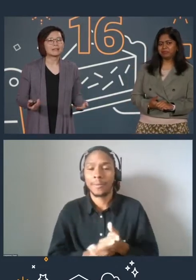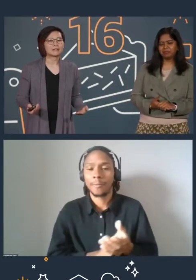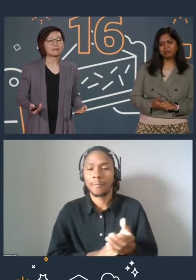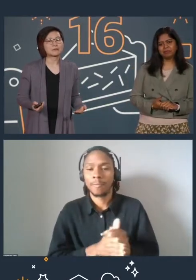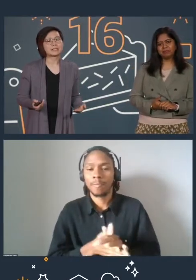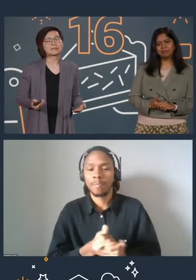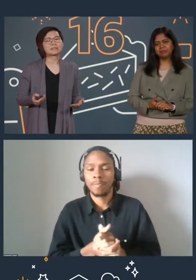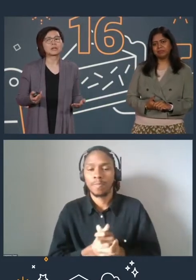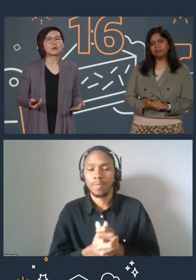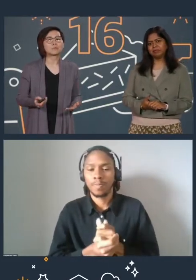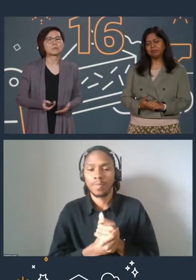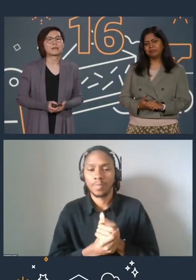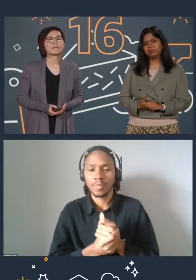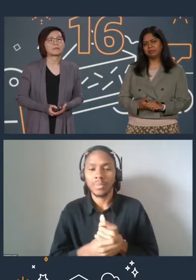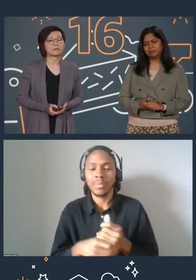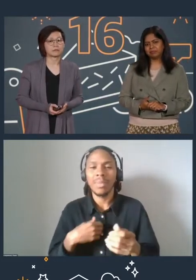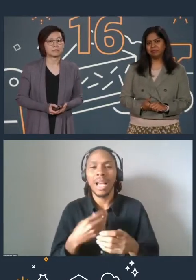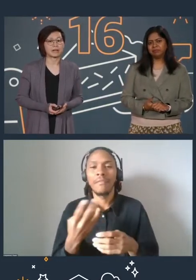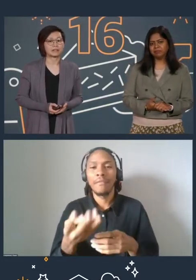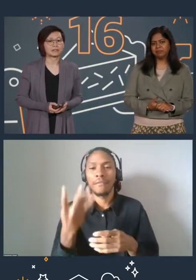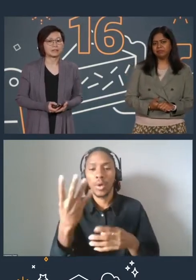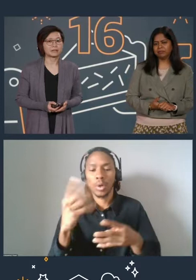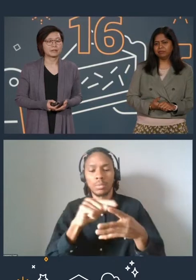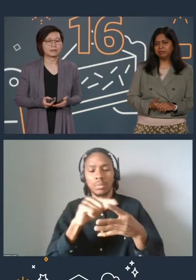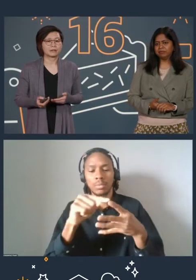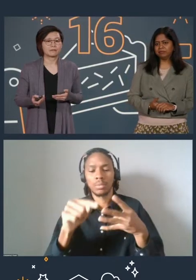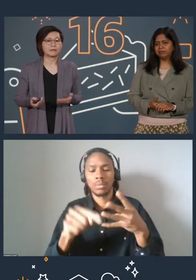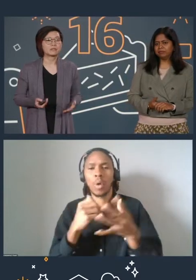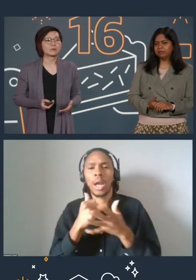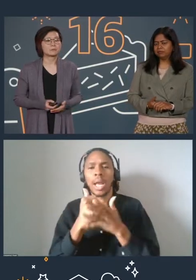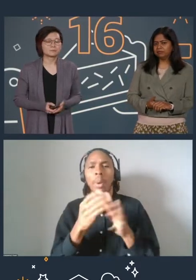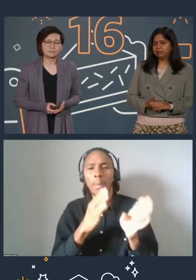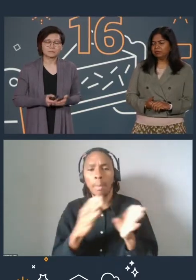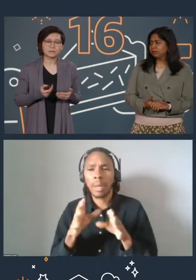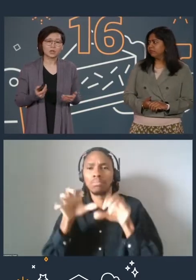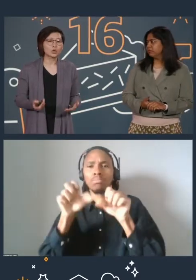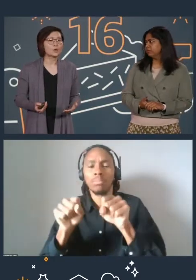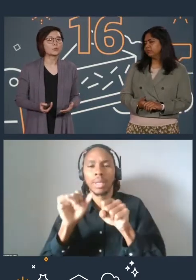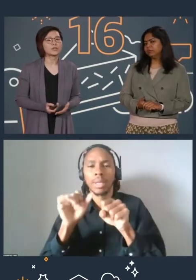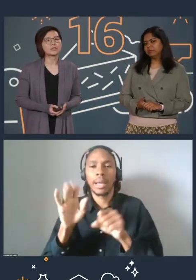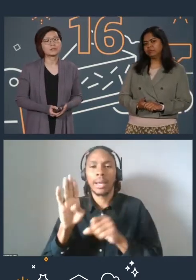There are four steps to help you prepare for your first badge. First of all, you wanna register